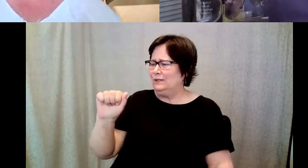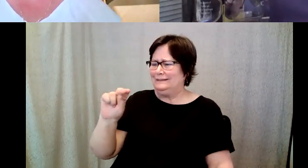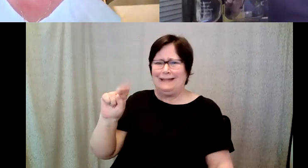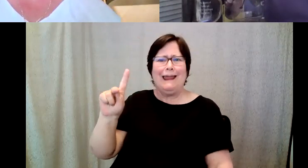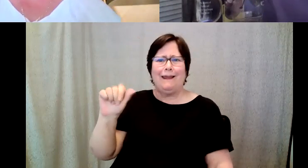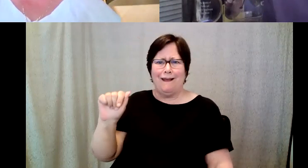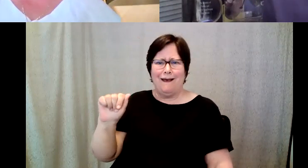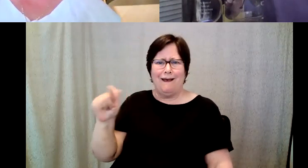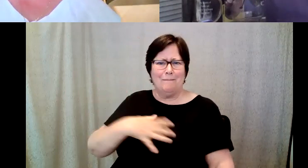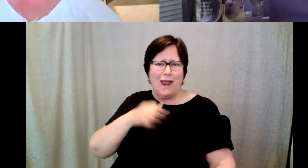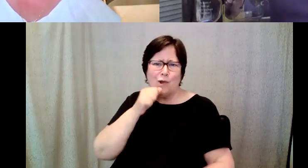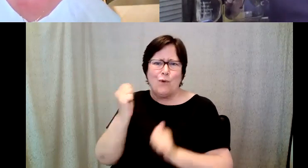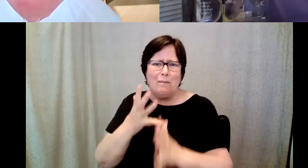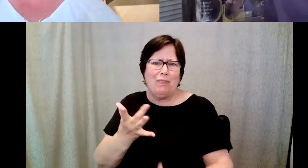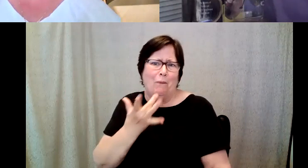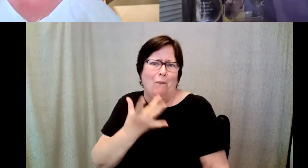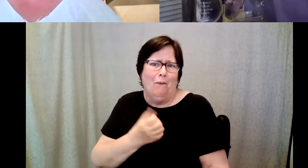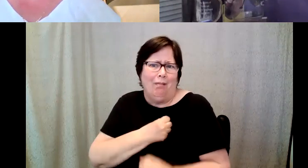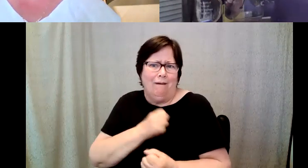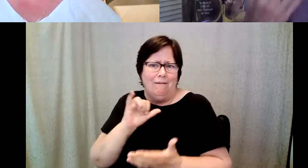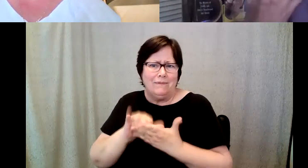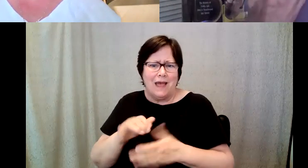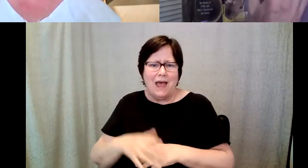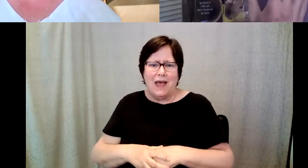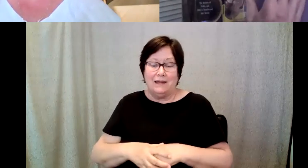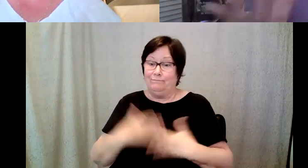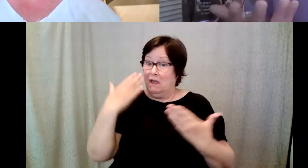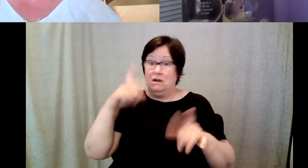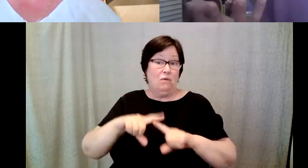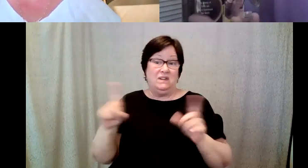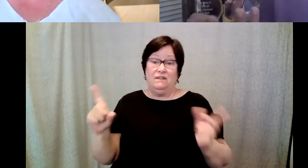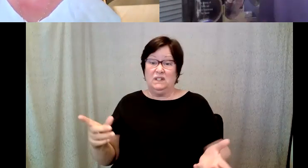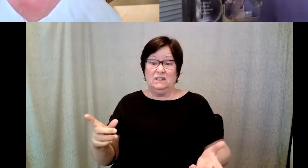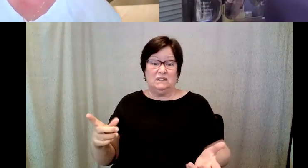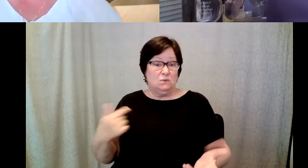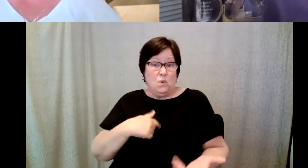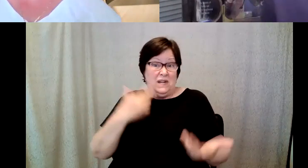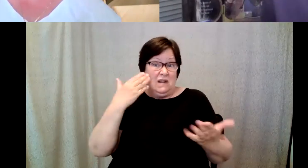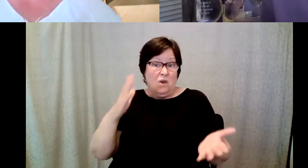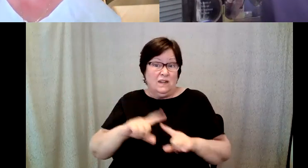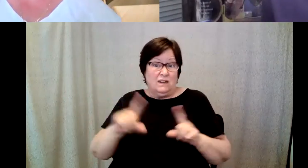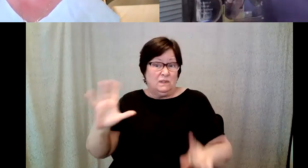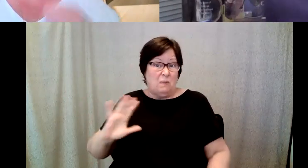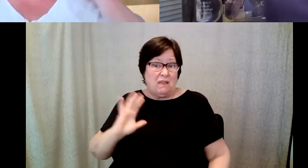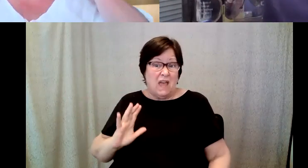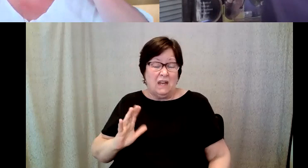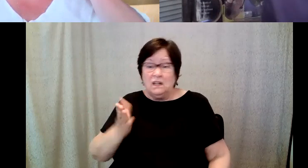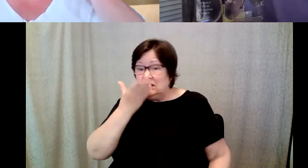D. Major Cohen: happy to tell you, and. D. Major Cohen: I really didn't know the difference, I mean think about it, we really don't know